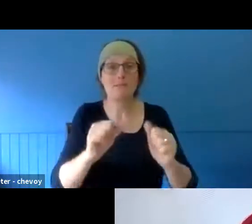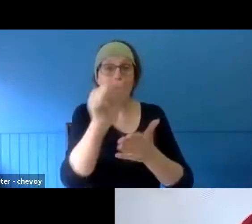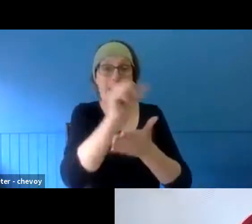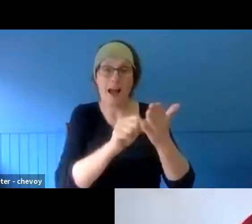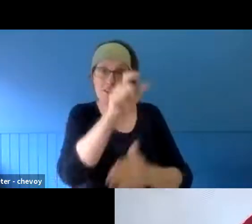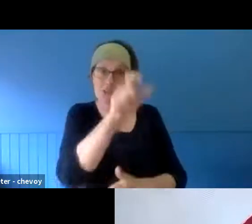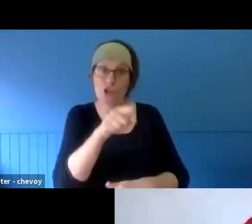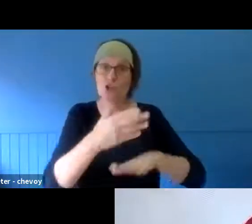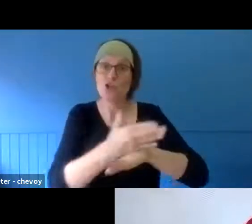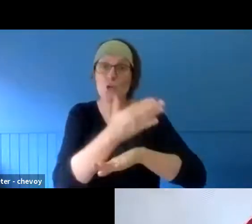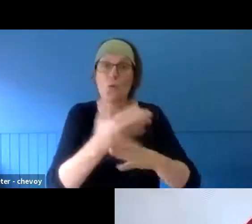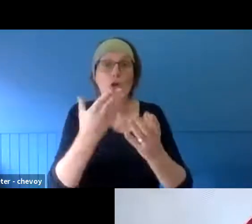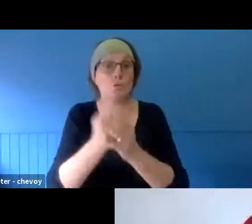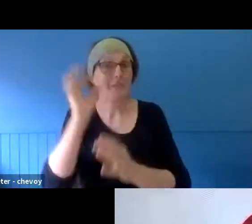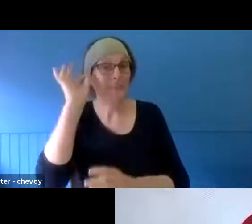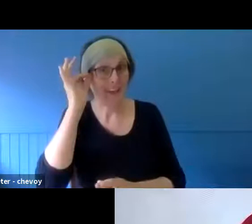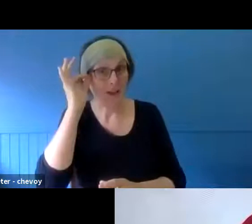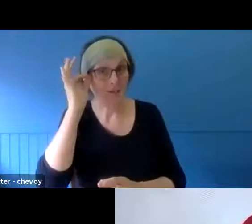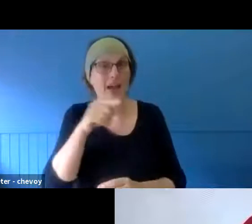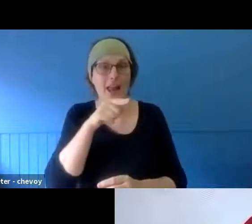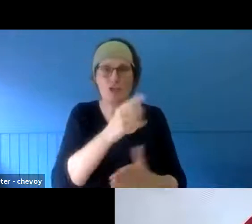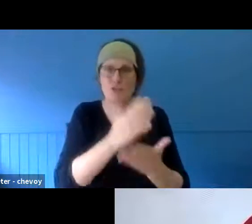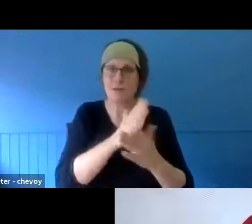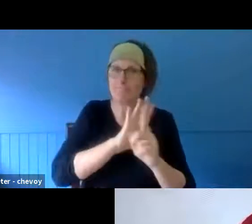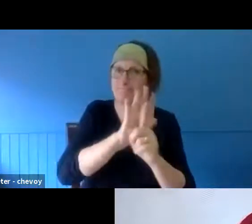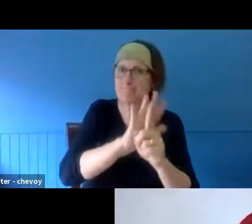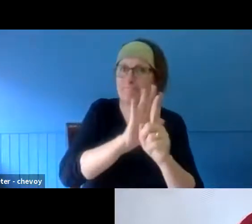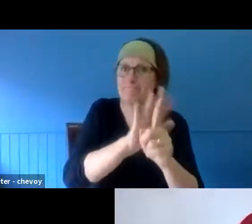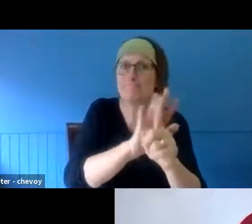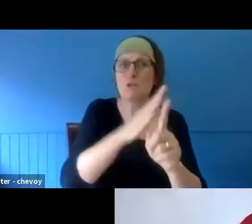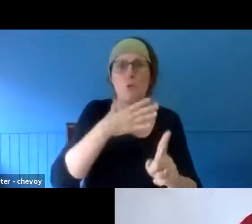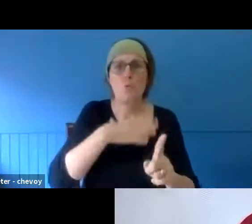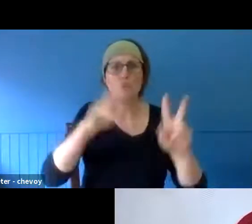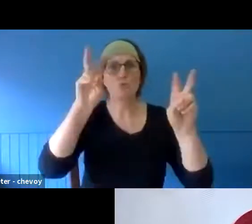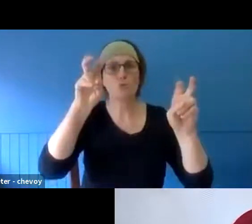a key driver and facilitator in the Into The Light Festival, which was